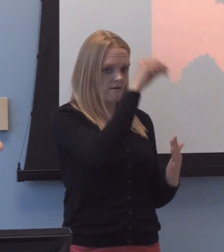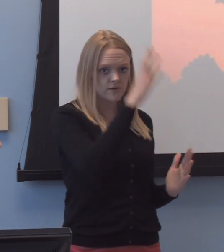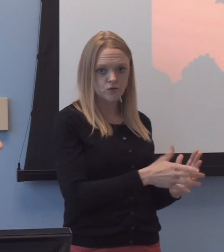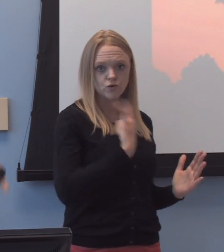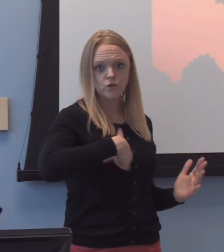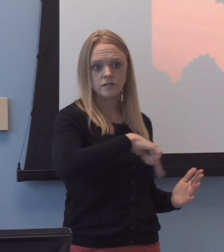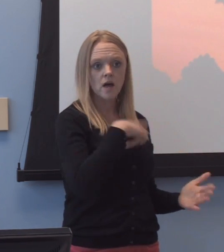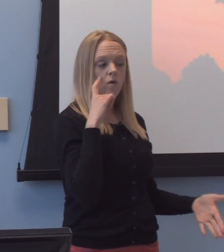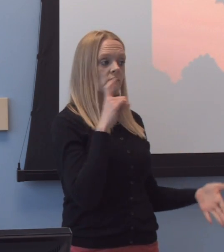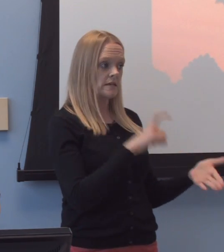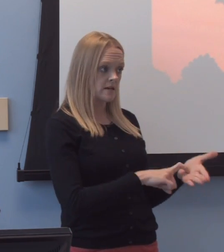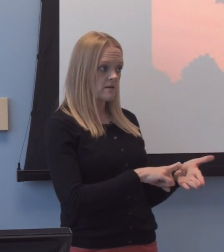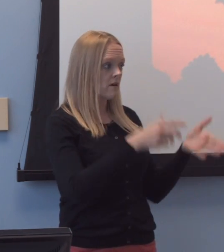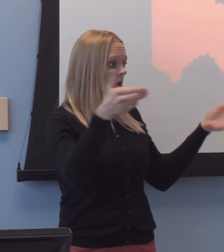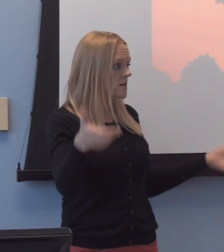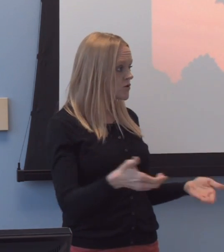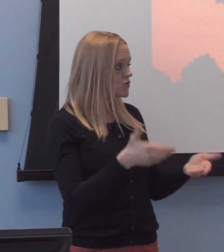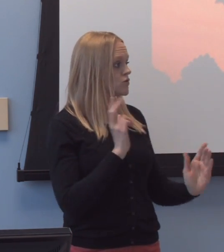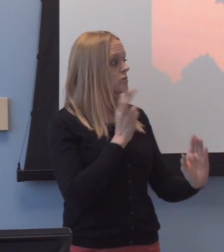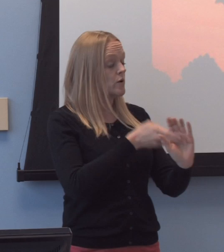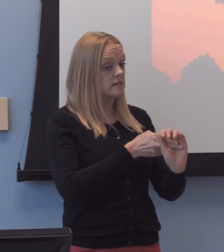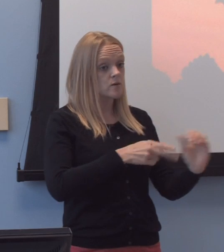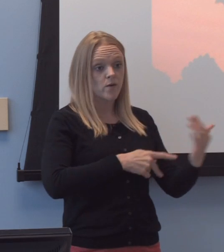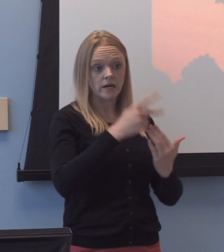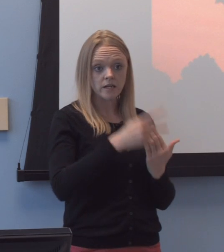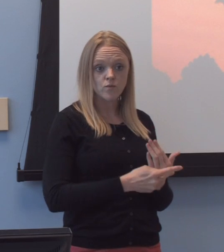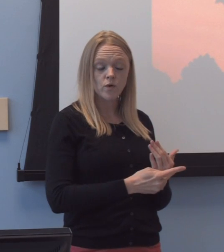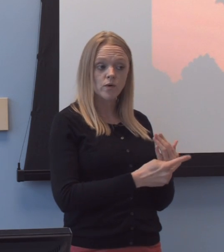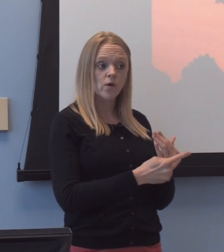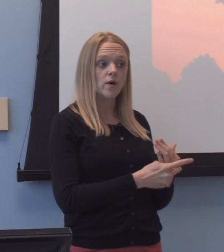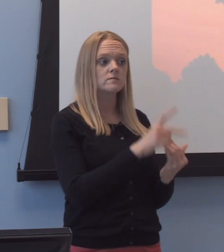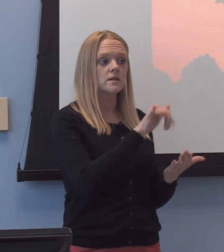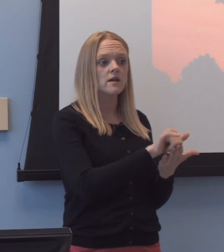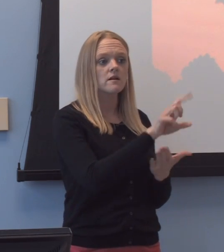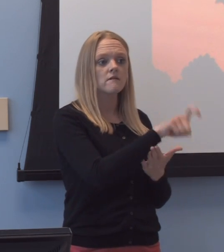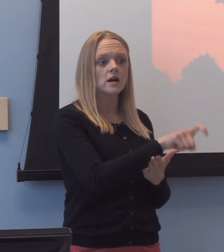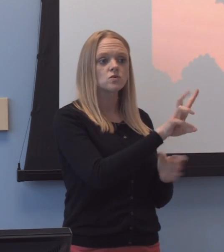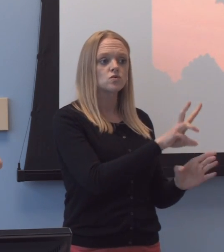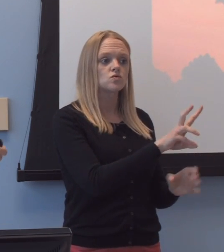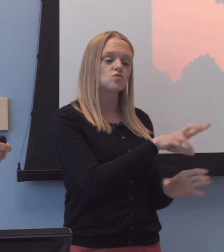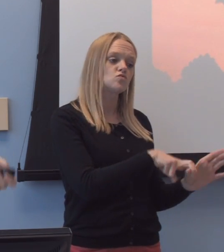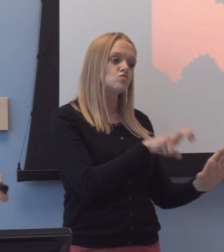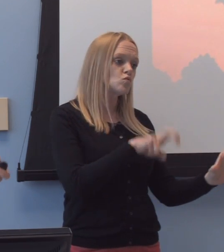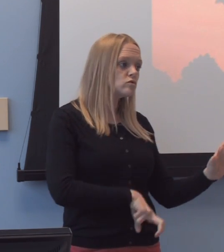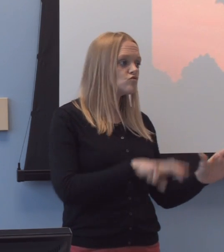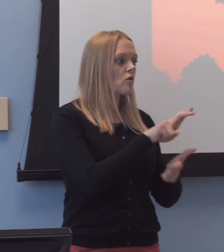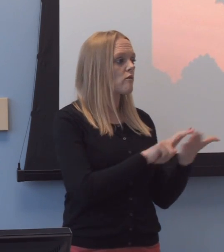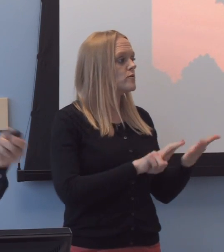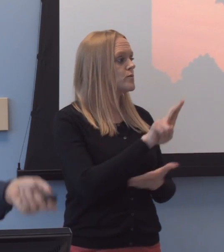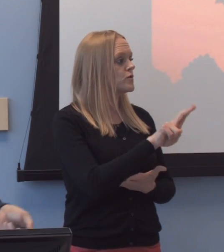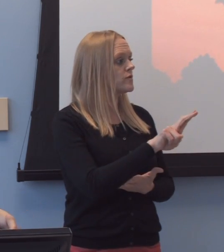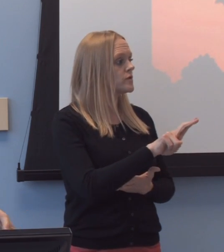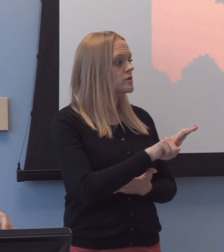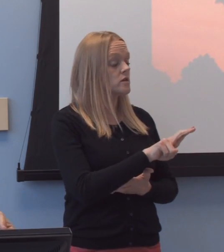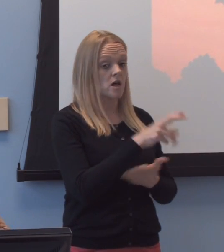and who have been introduced and participated in these programs, who have had to withdraw from the university and, of those who have been here long enough to graduate,